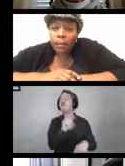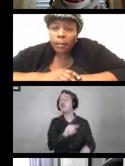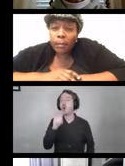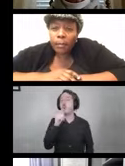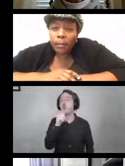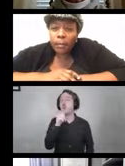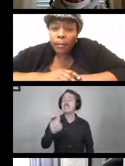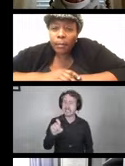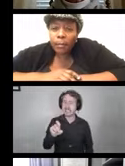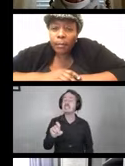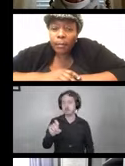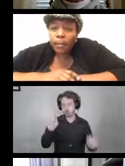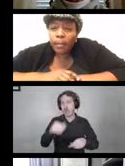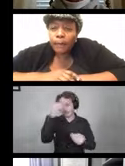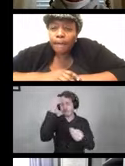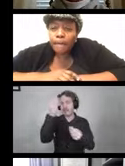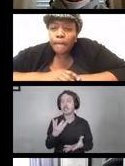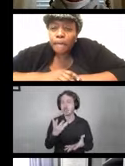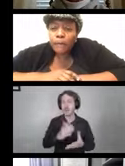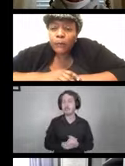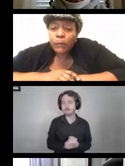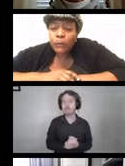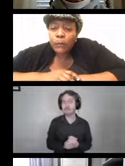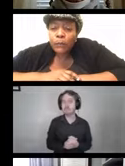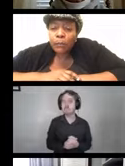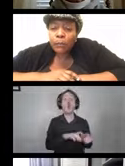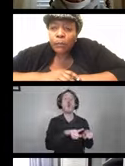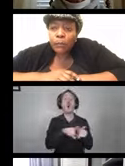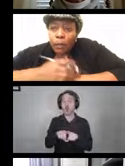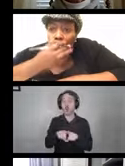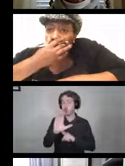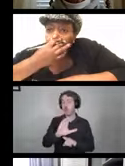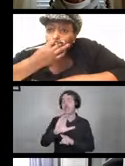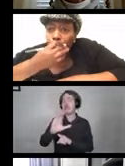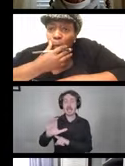I want to let everyone know captions are available within Zoom.